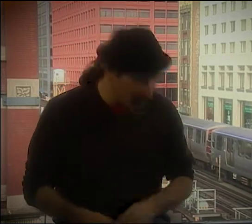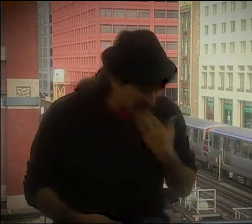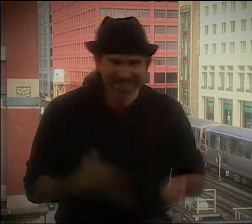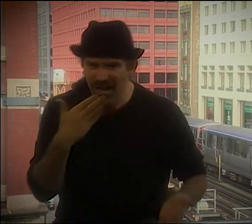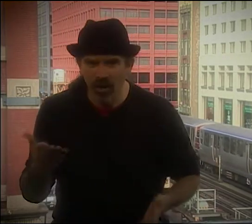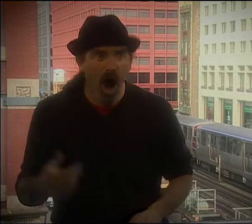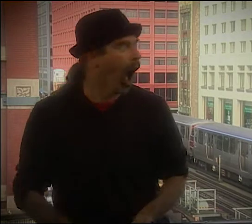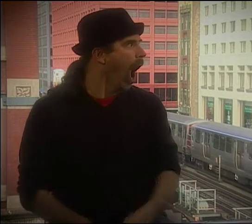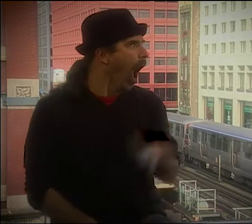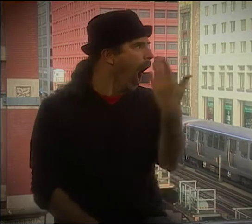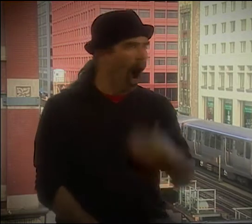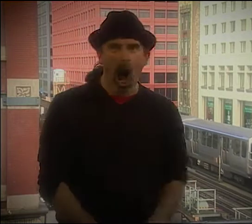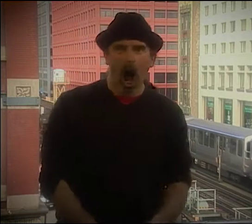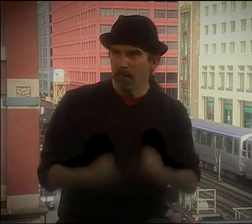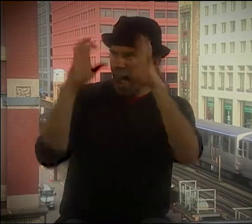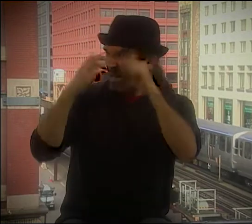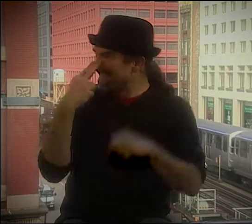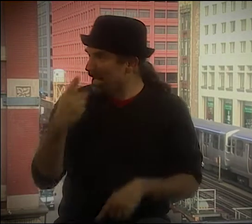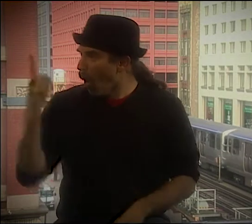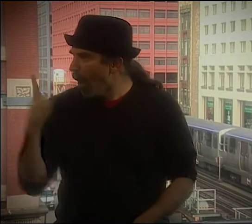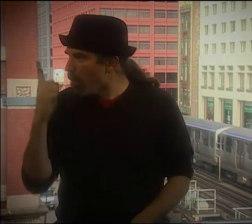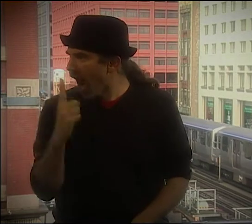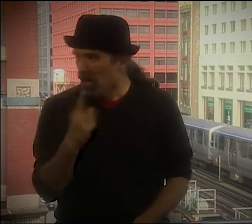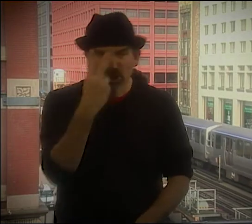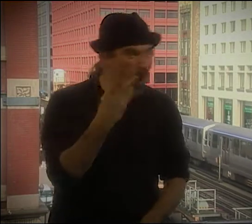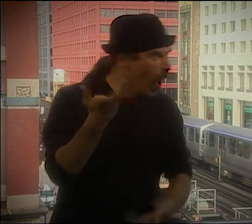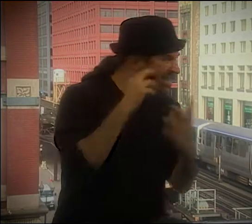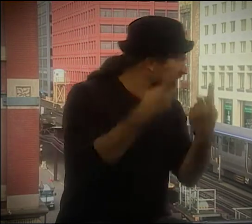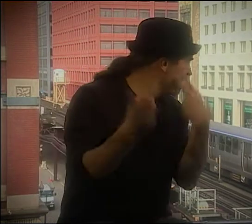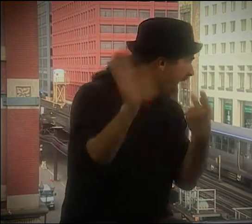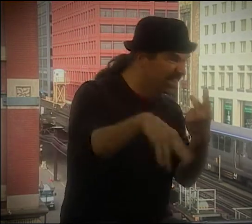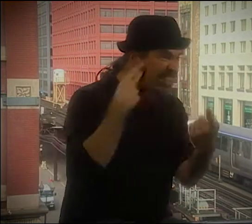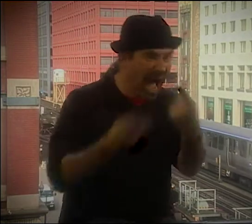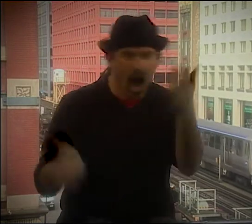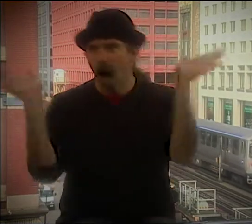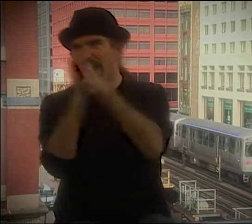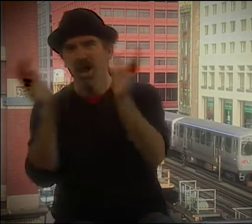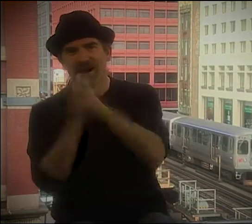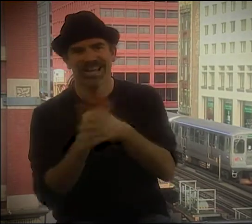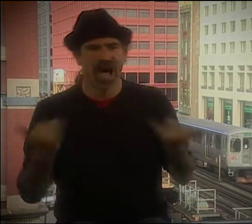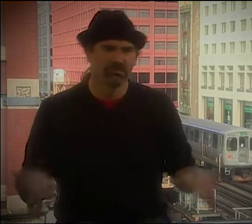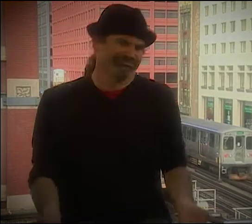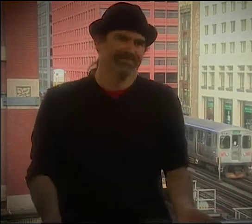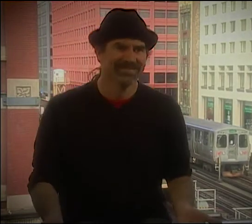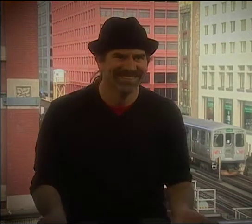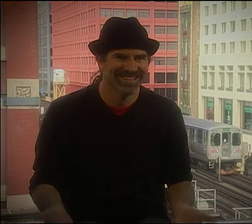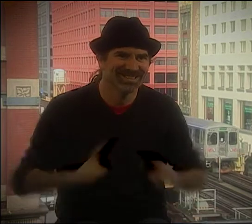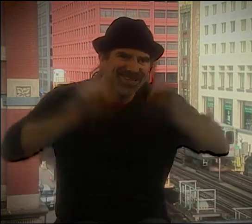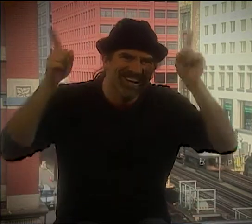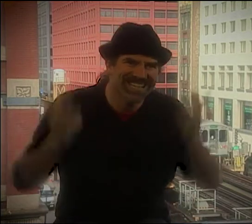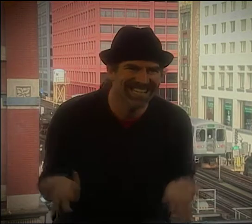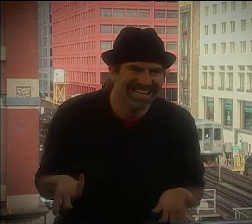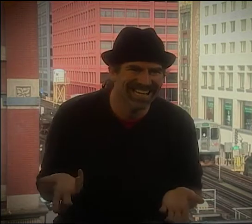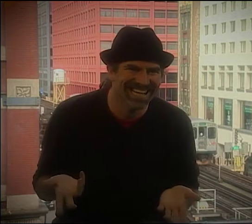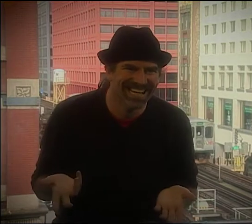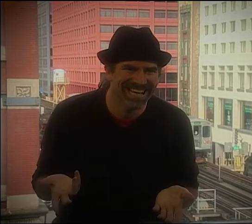YOU KNOW, SOMEONE WOULD SAY, "WATCH ME," AND THEY SHOWED THIS PERSON WALKING AND FALLING OR BECOMING A FROG AND SWIMMING, AND EVERYONE WOULD SAY,